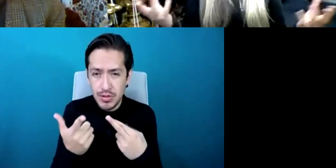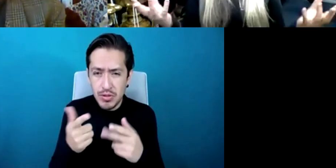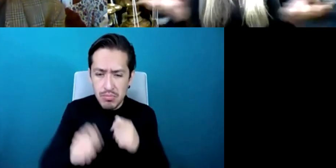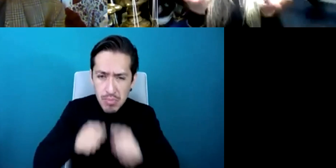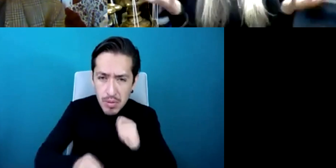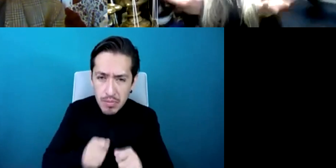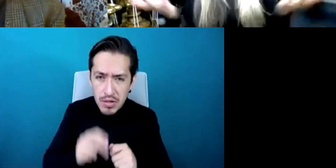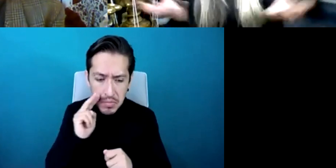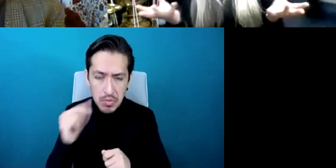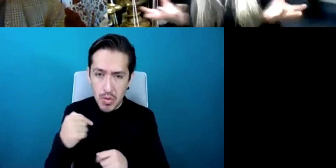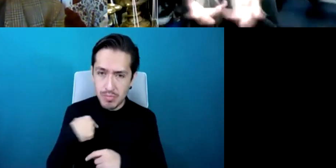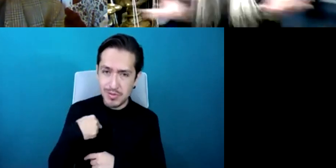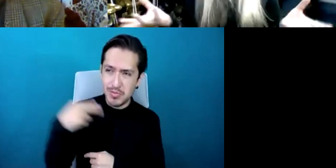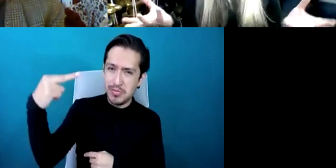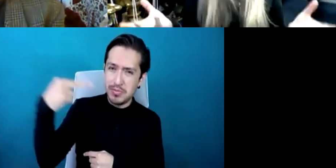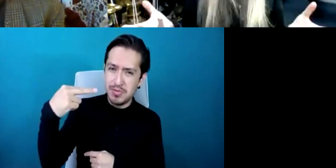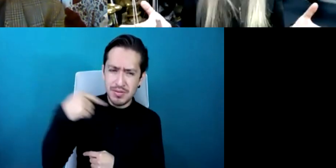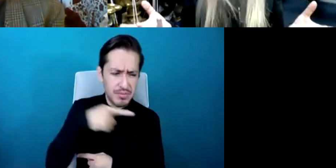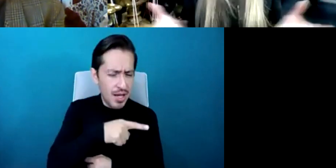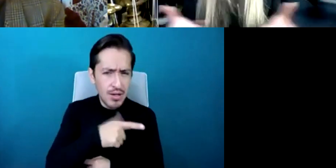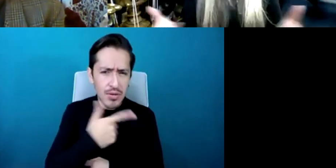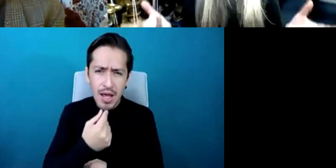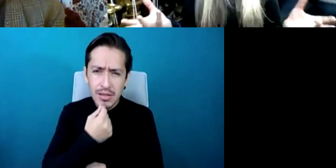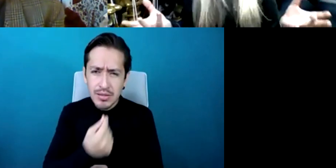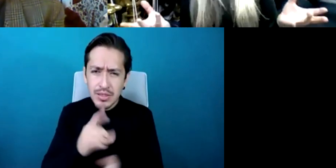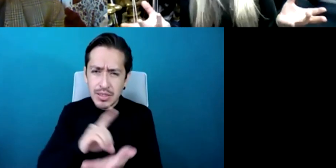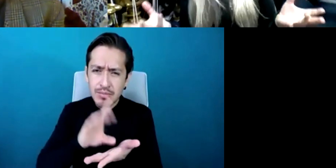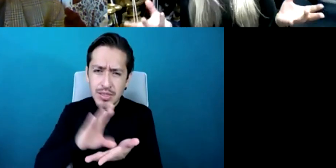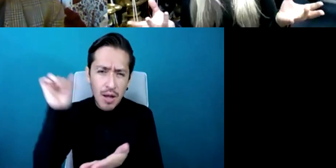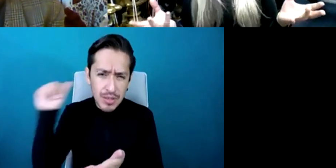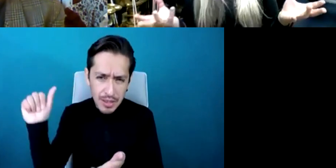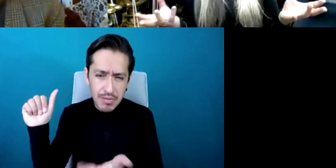how are we going to how are we going to negotiate this how are we going to deal with this situation